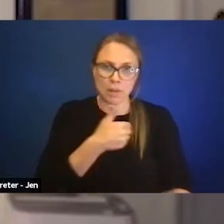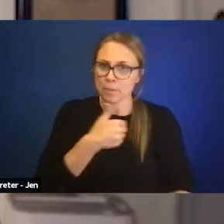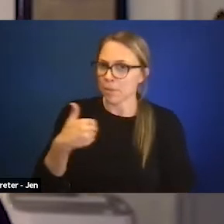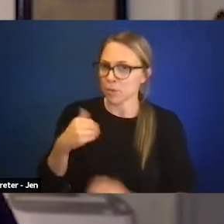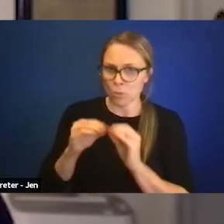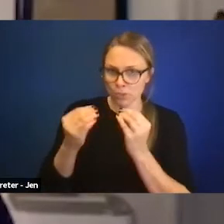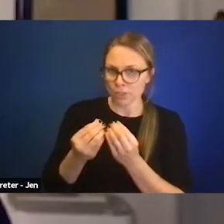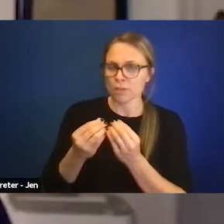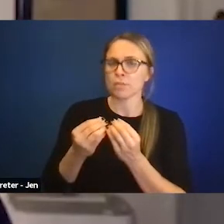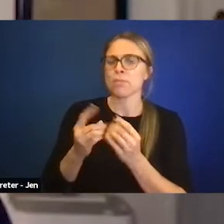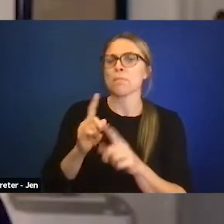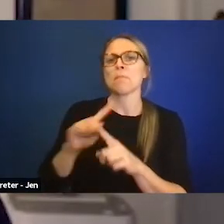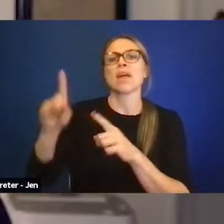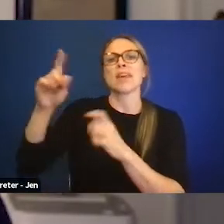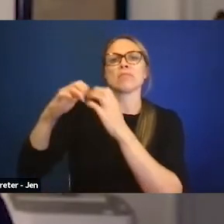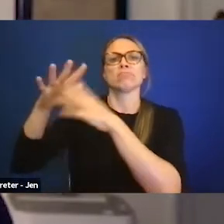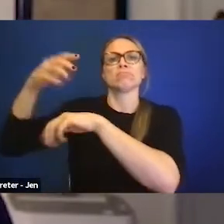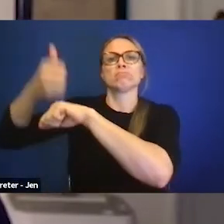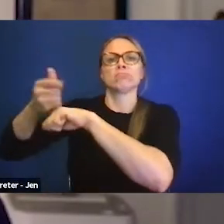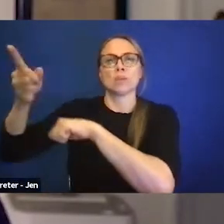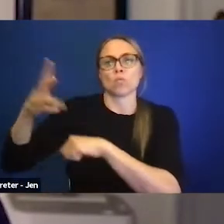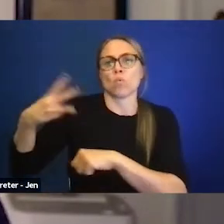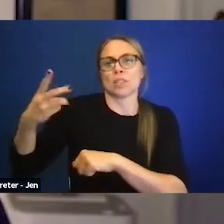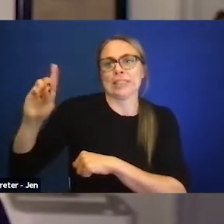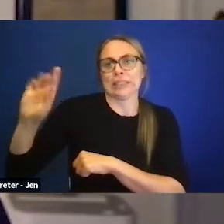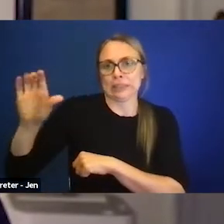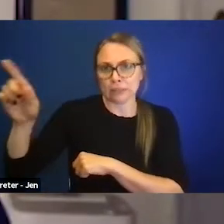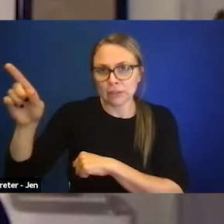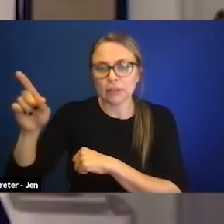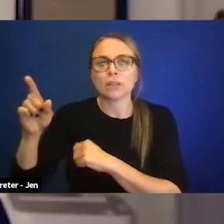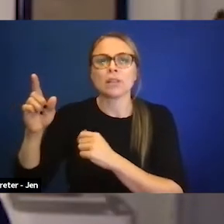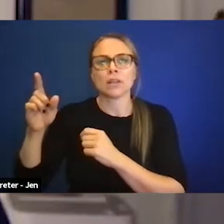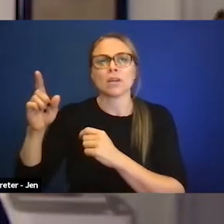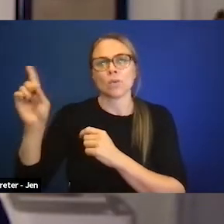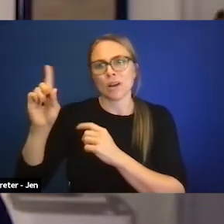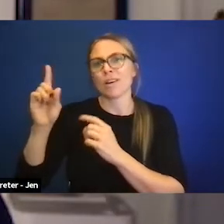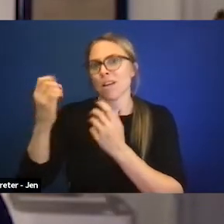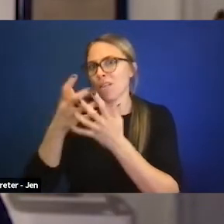but it's based in Washington DC working in a lot of critical areas like voting.